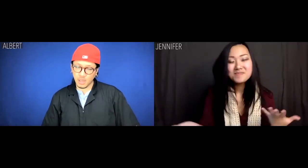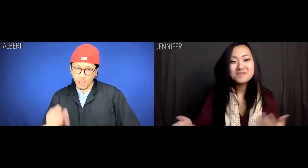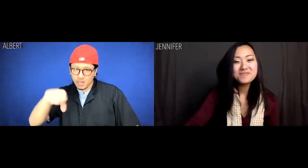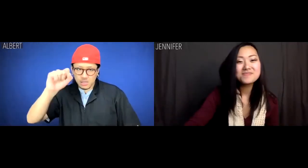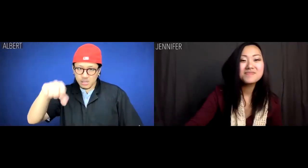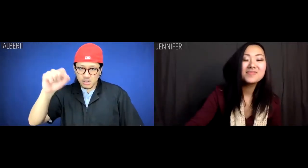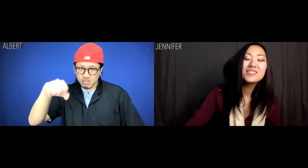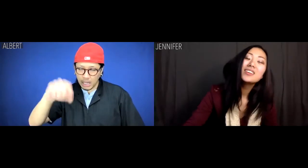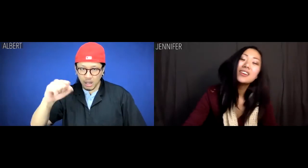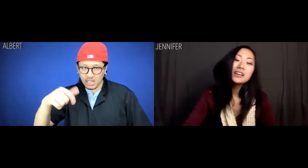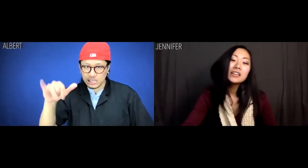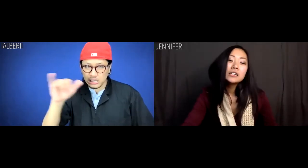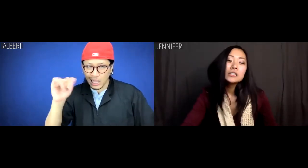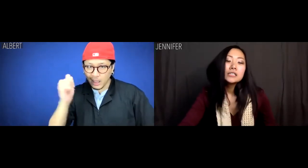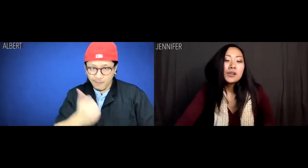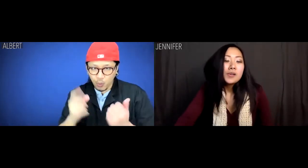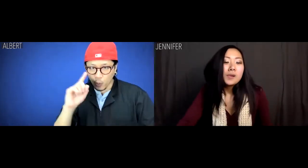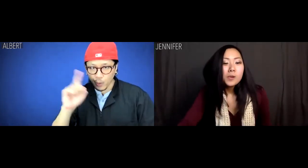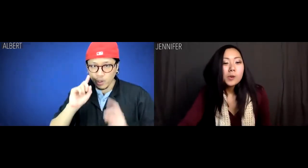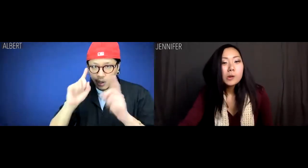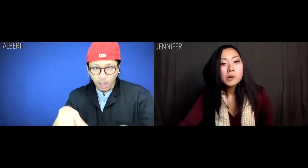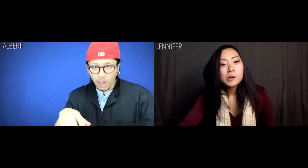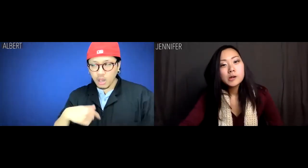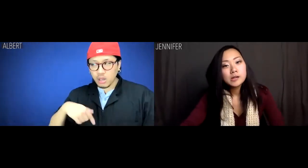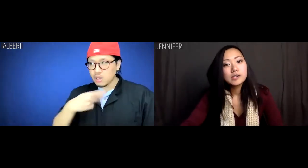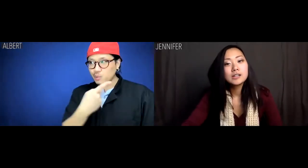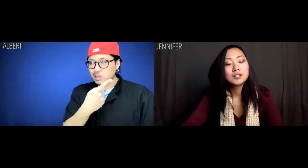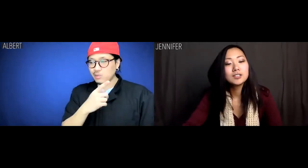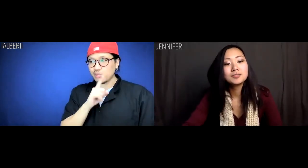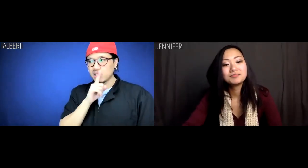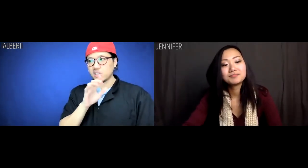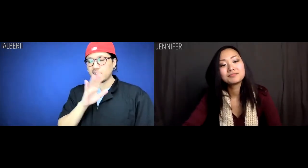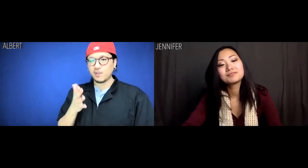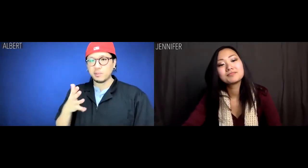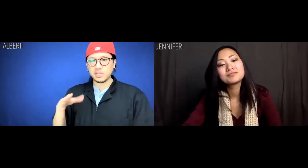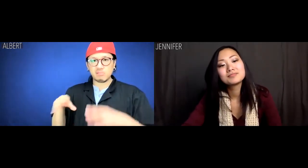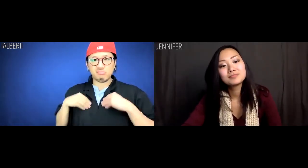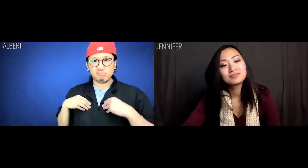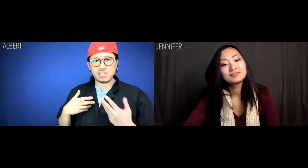Albert: Yes, it's like everywhere we go, we're never accepted.